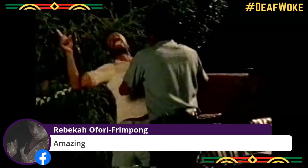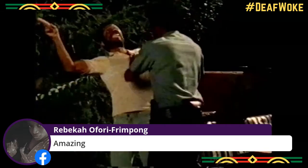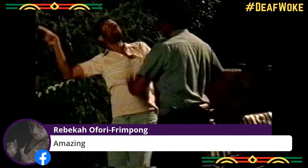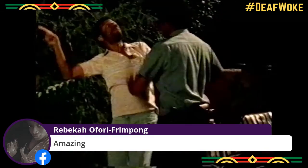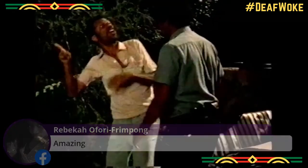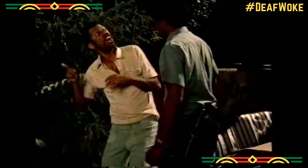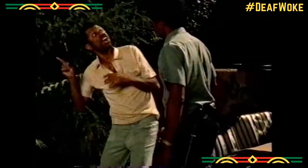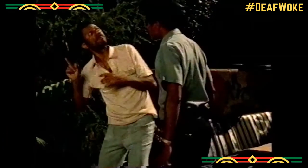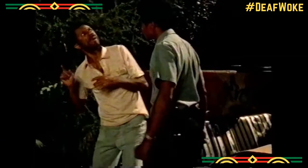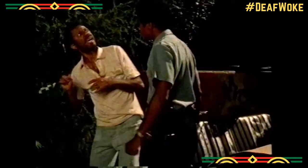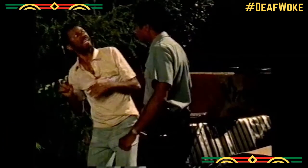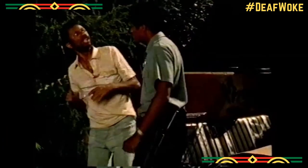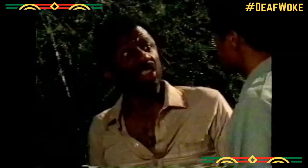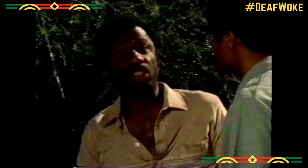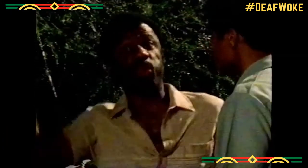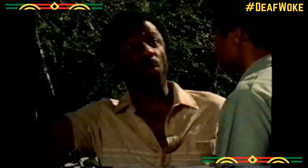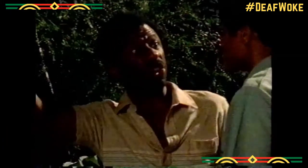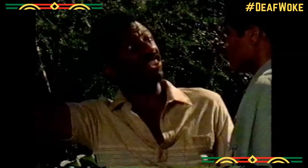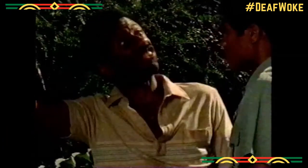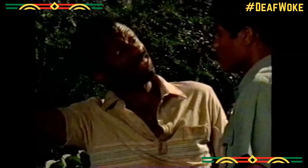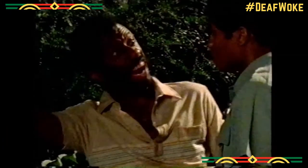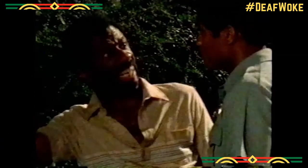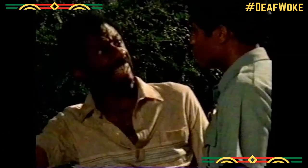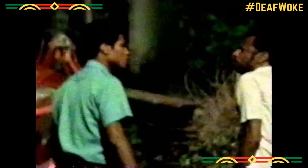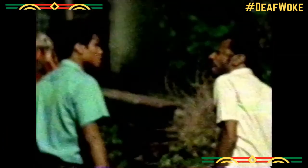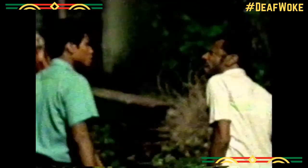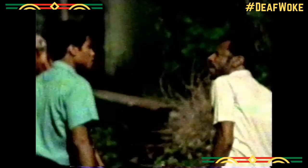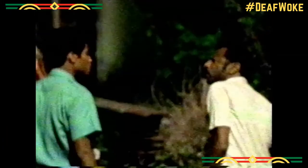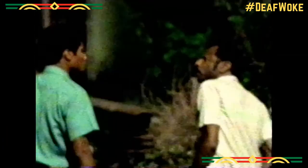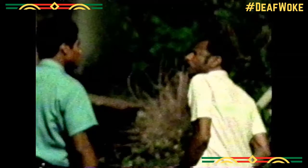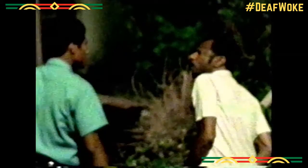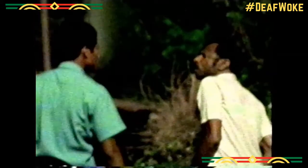It's your fault, it's your fault man. Door to the chest man.